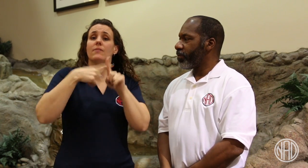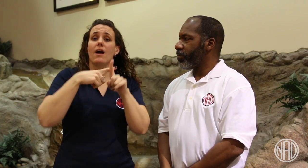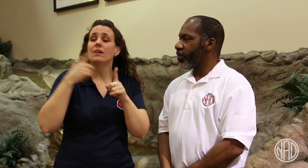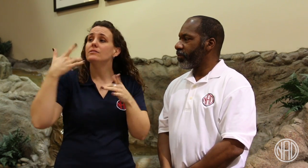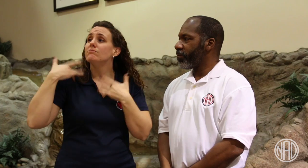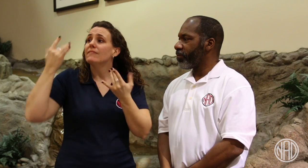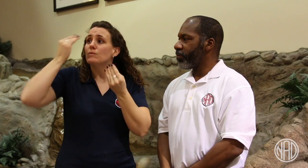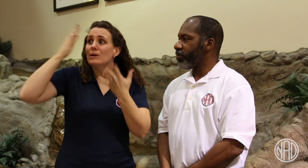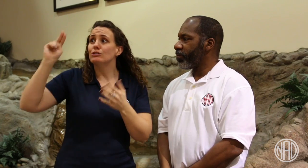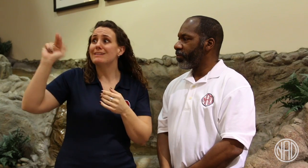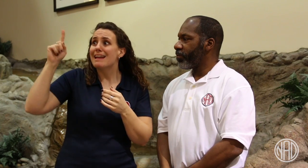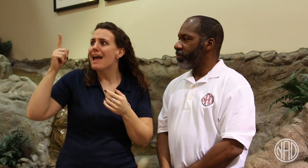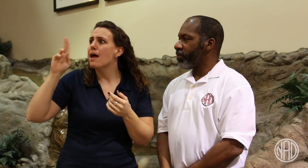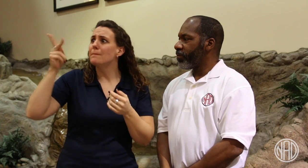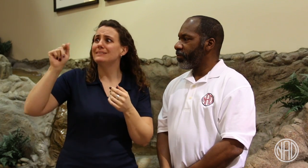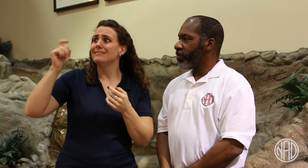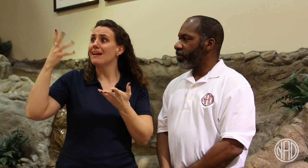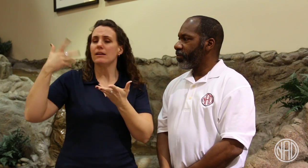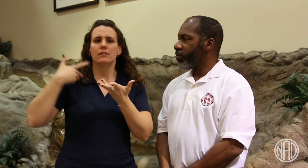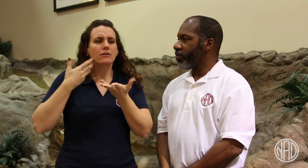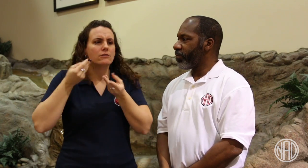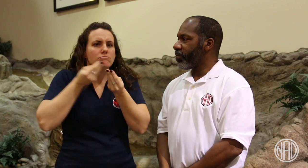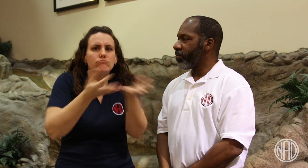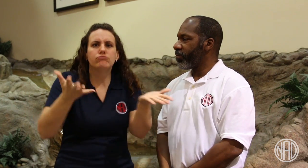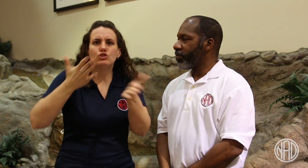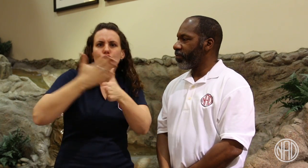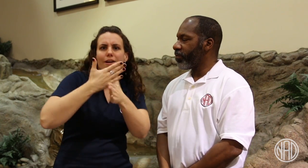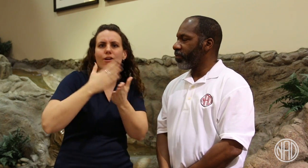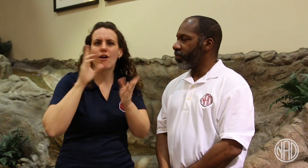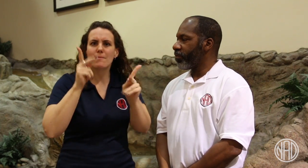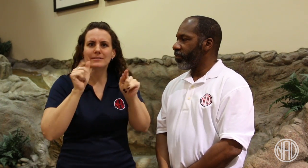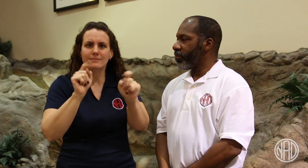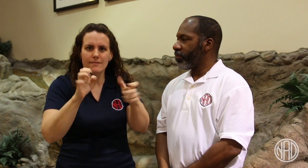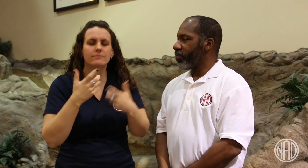Richard and I also share updates from the NAD with the Presidents.